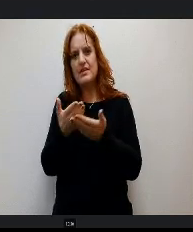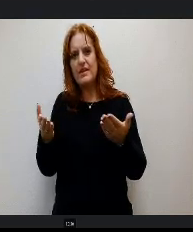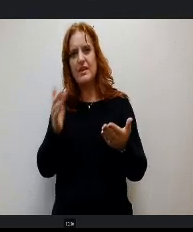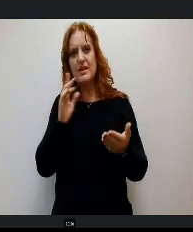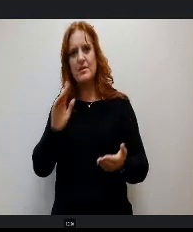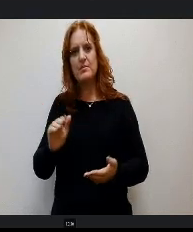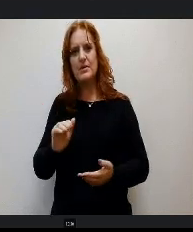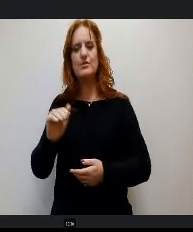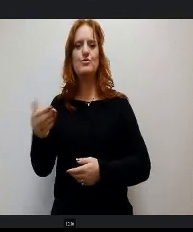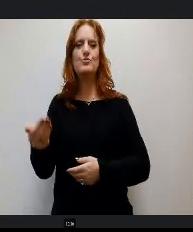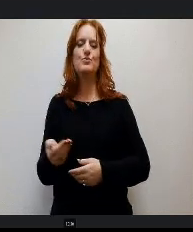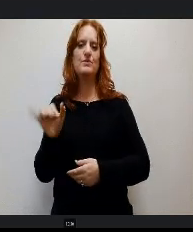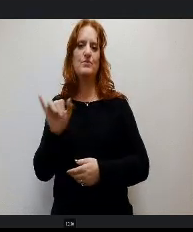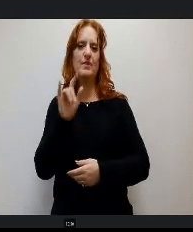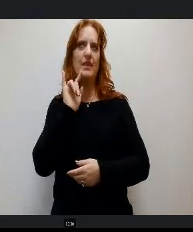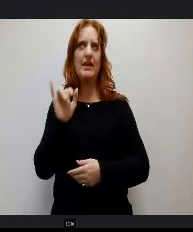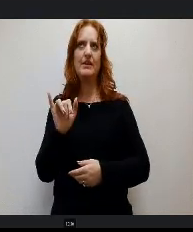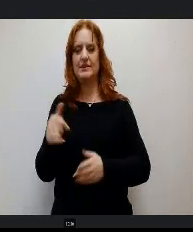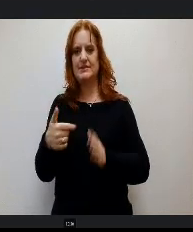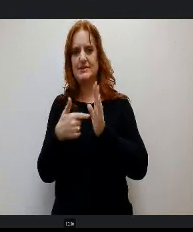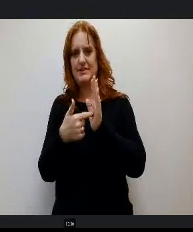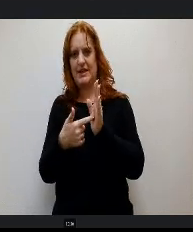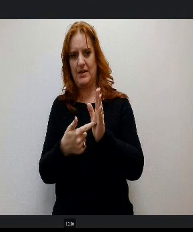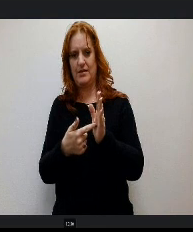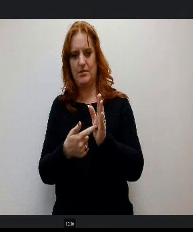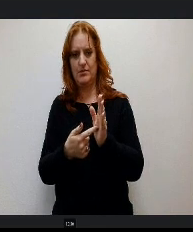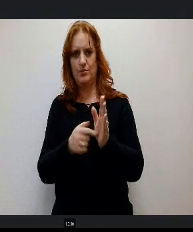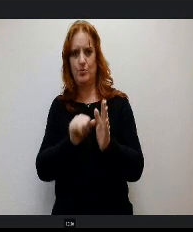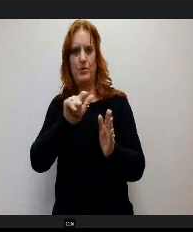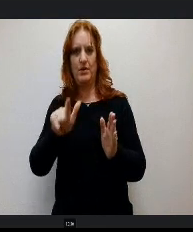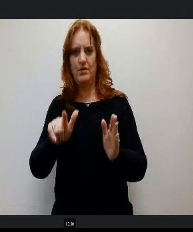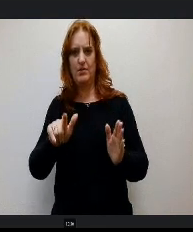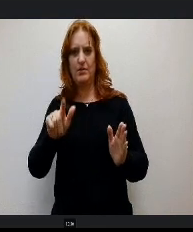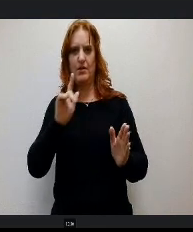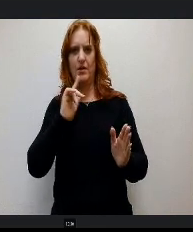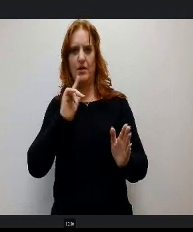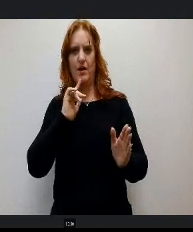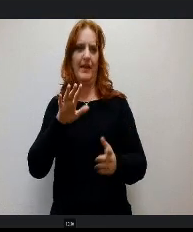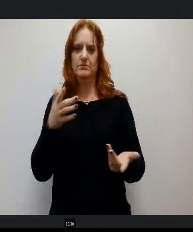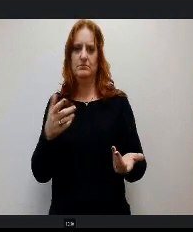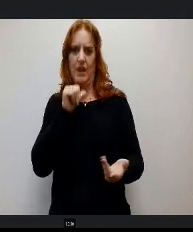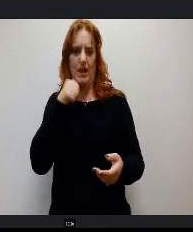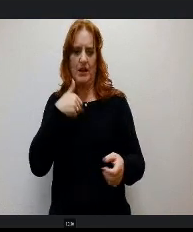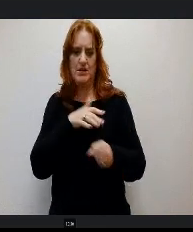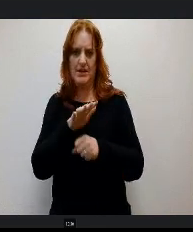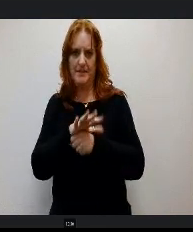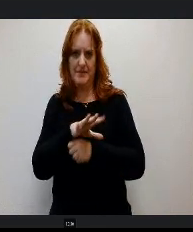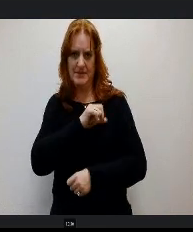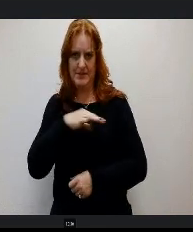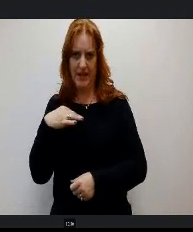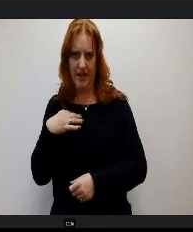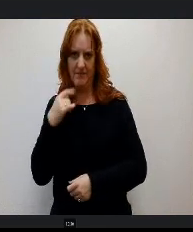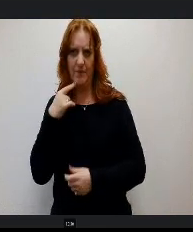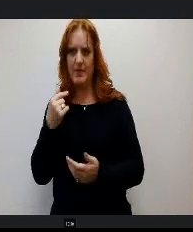For example, we all know that we've navigated a staffing shortage over the course of the last few years